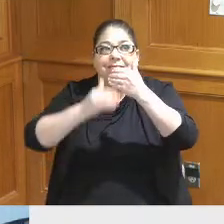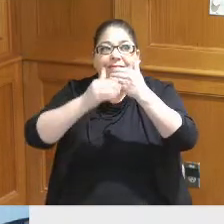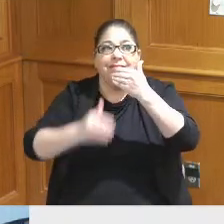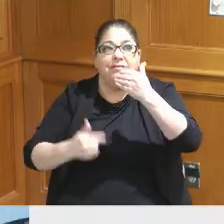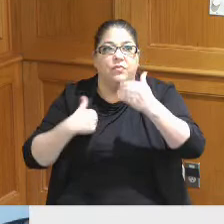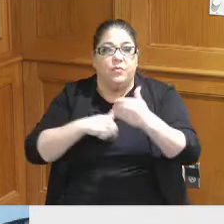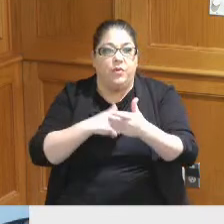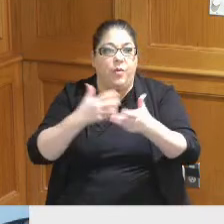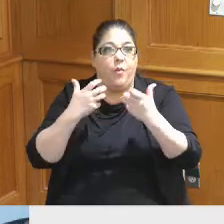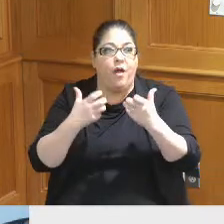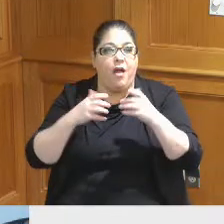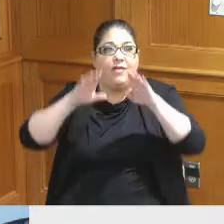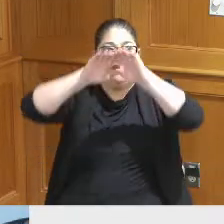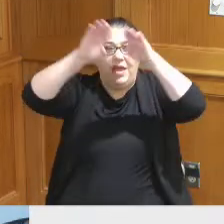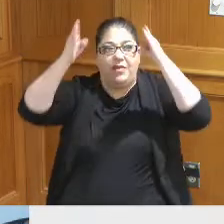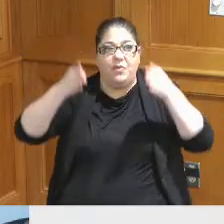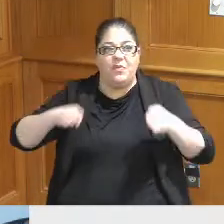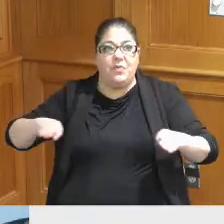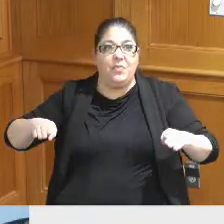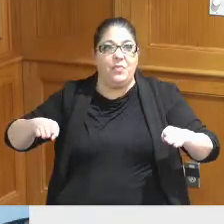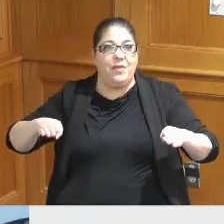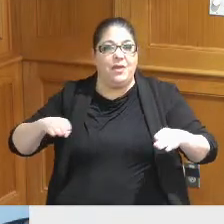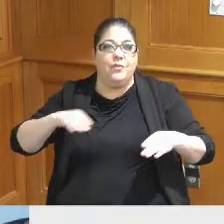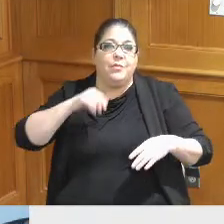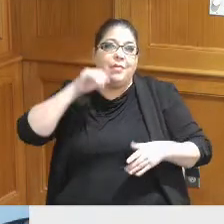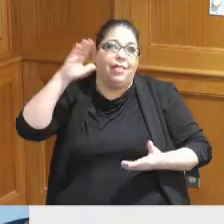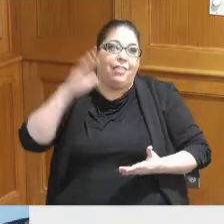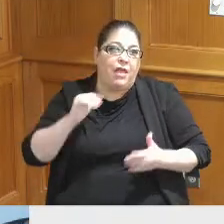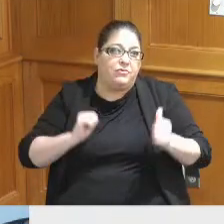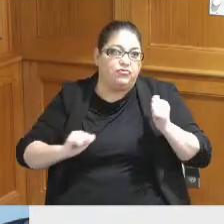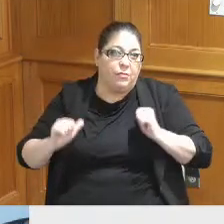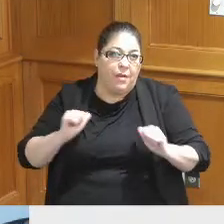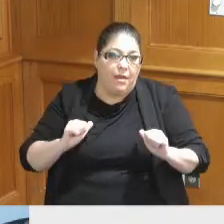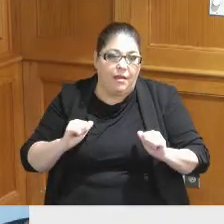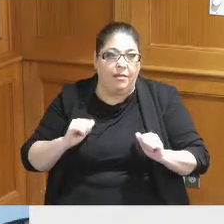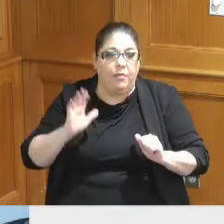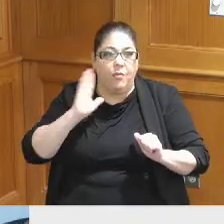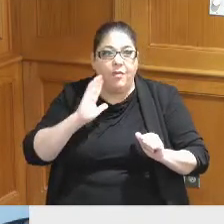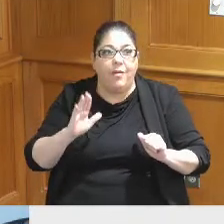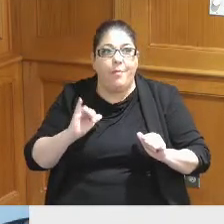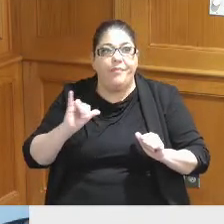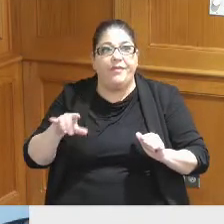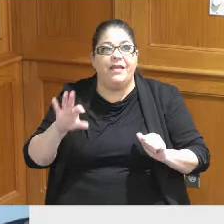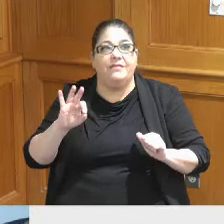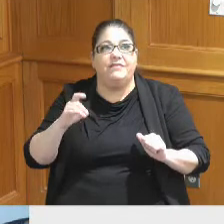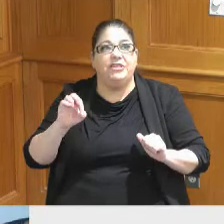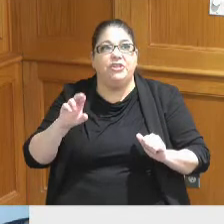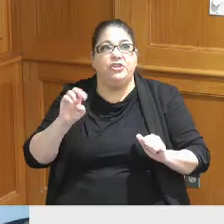that roof line will be a little less dramatic if you will that was a feature of our designers